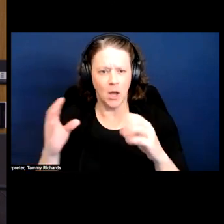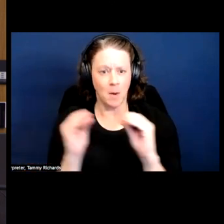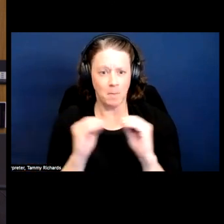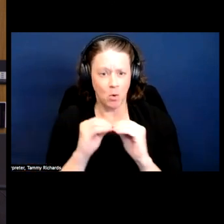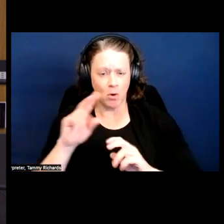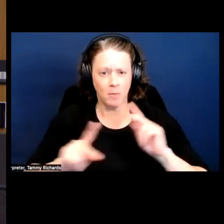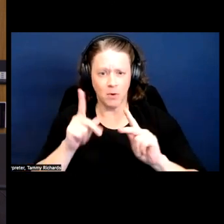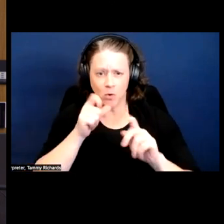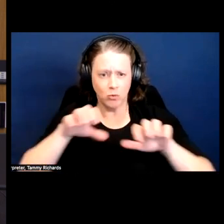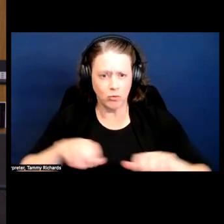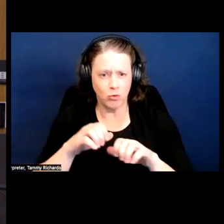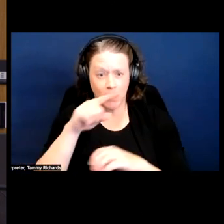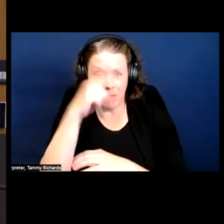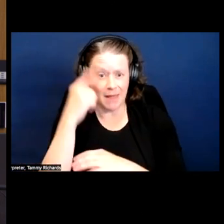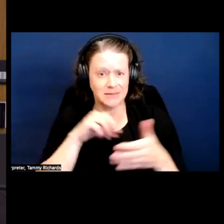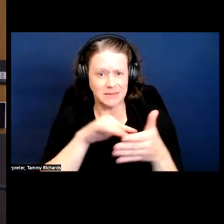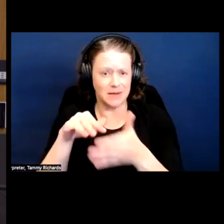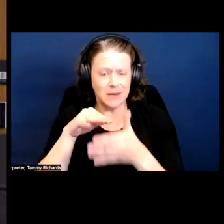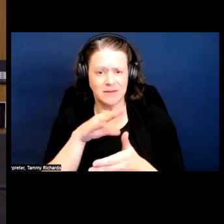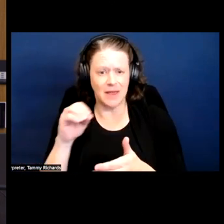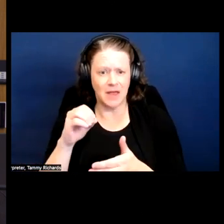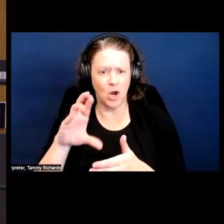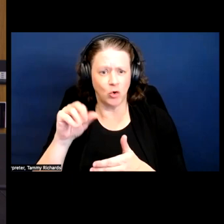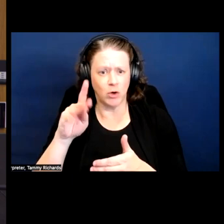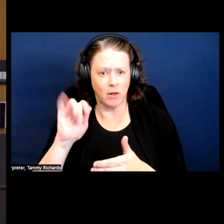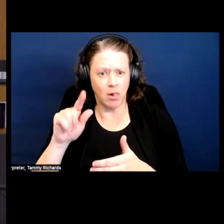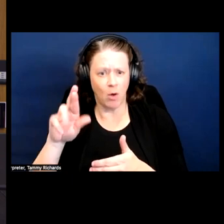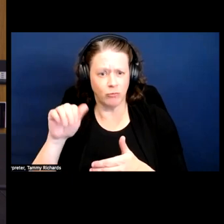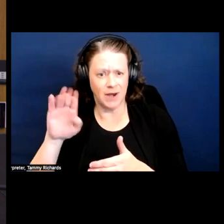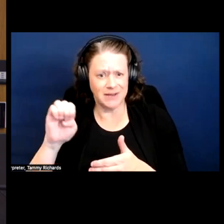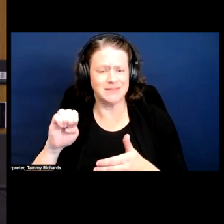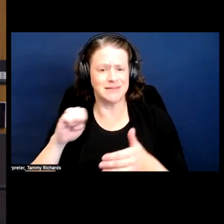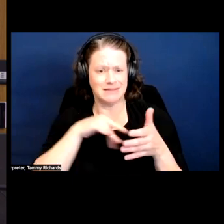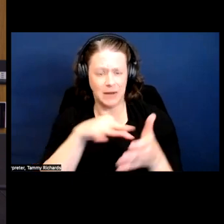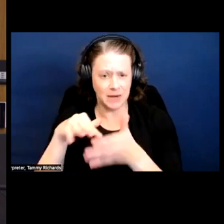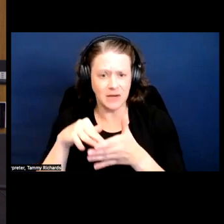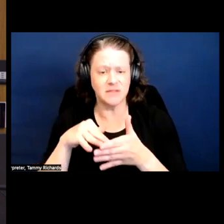and critical race studies to come to disability studies rather than have disability folks